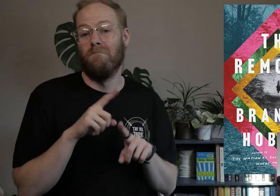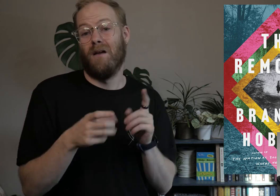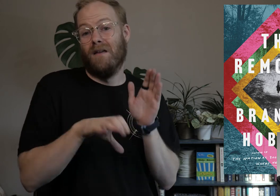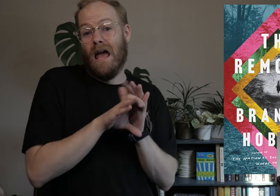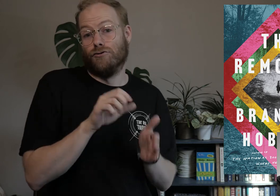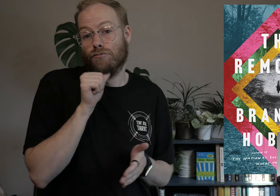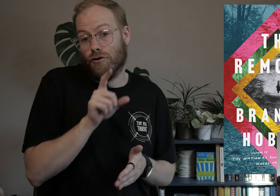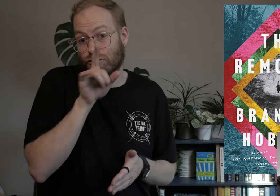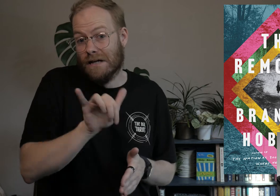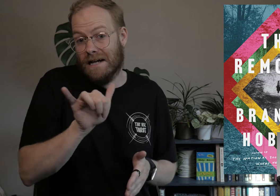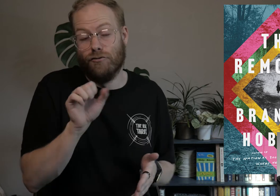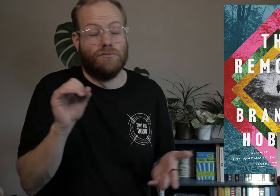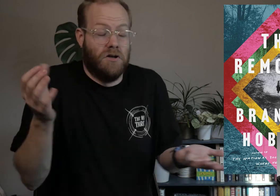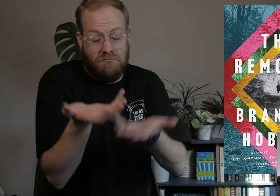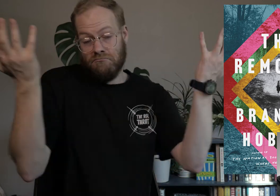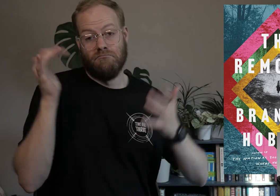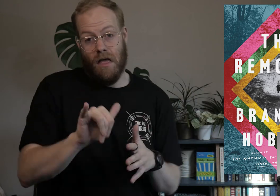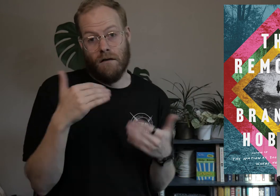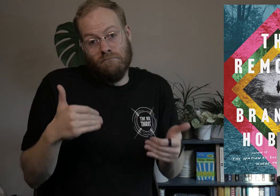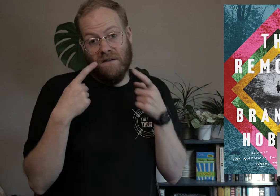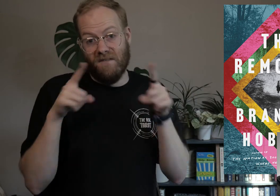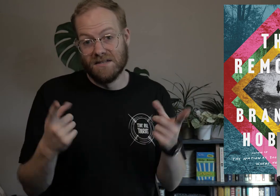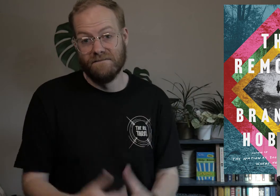but the characters weren’t sure either, so that was very effective.